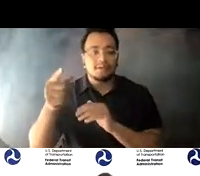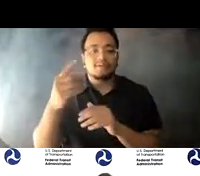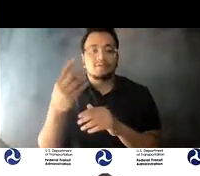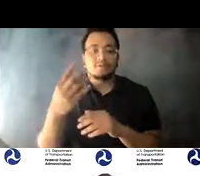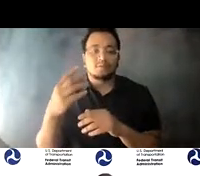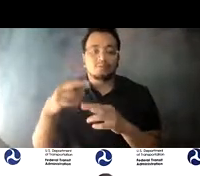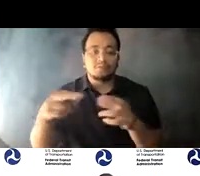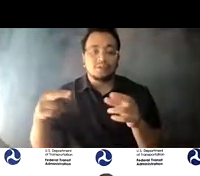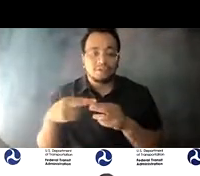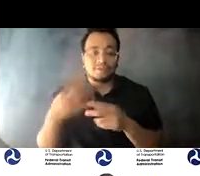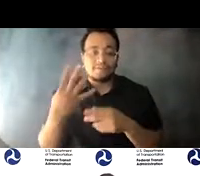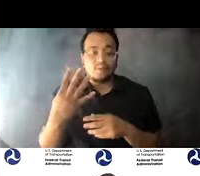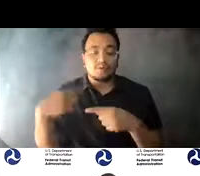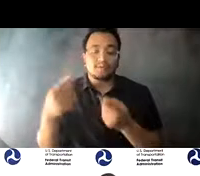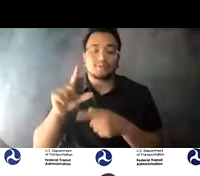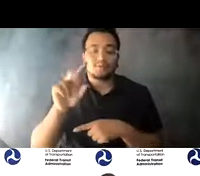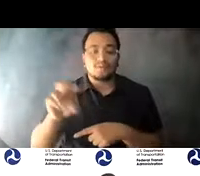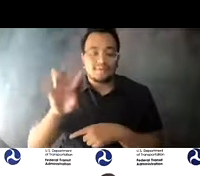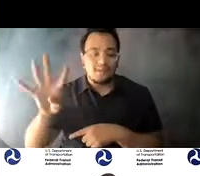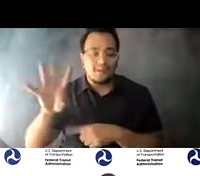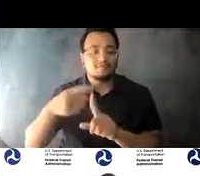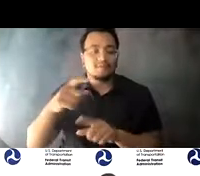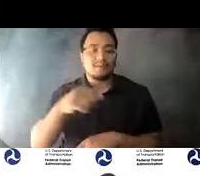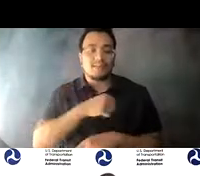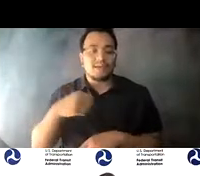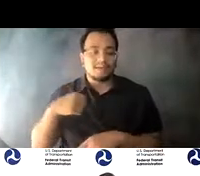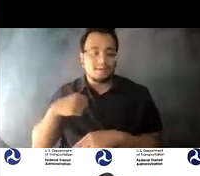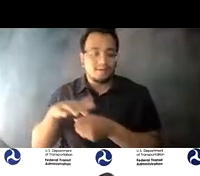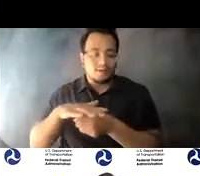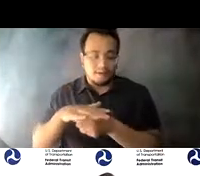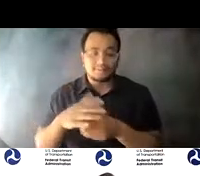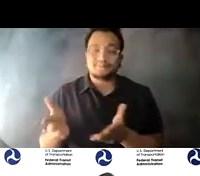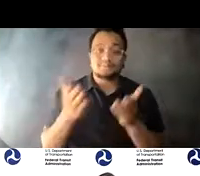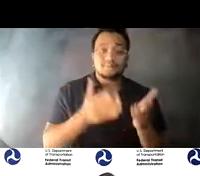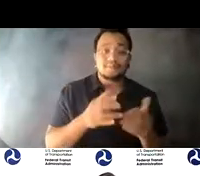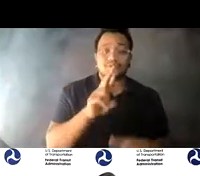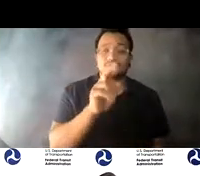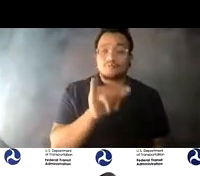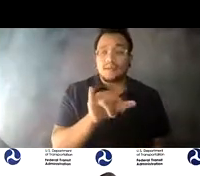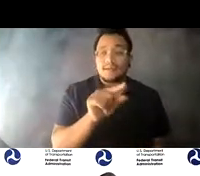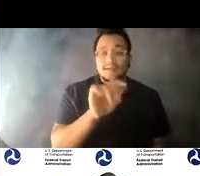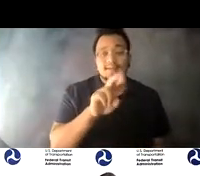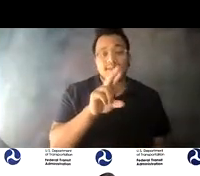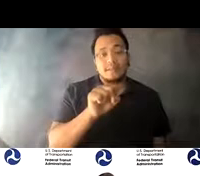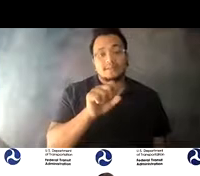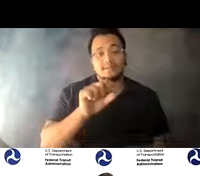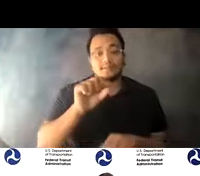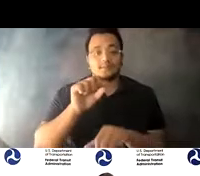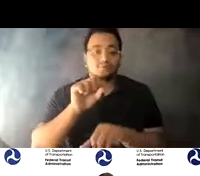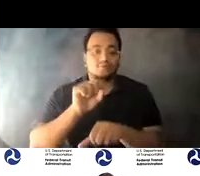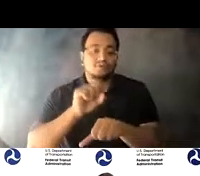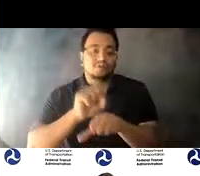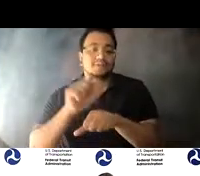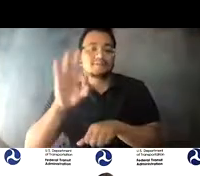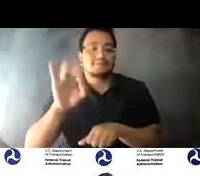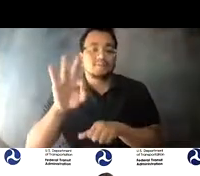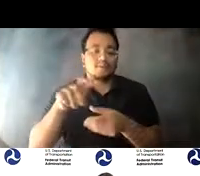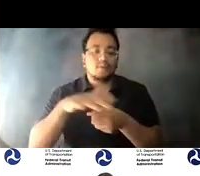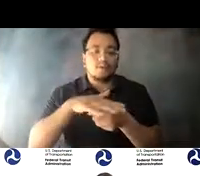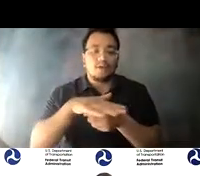14:06:04 And Ray Tellis has led region 9 since 2015, bringing 25 years of experience in the